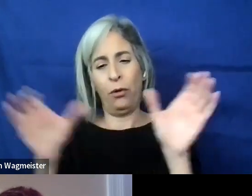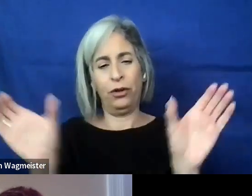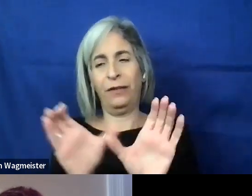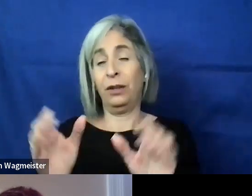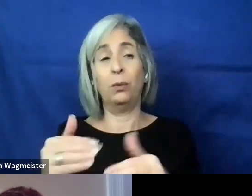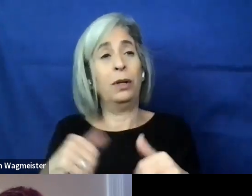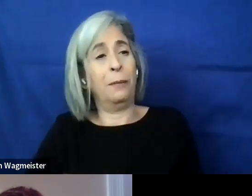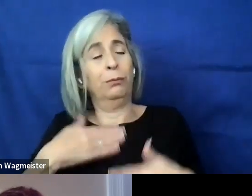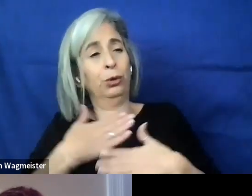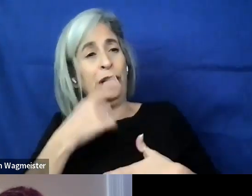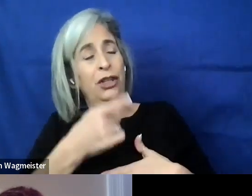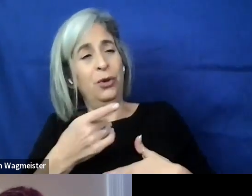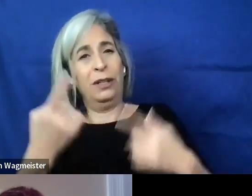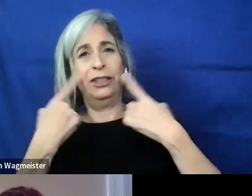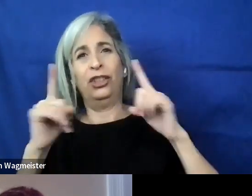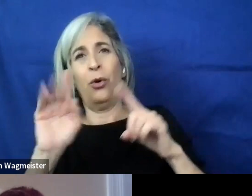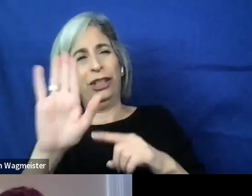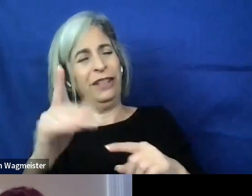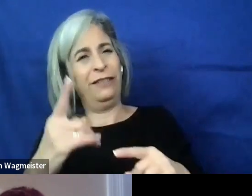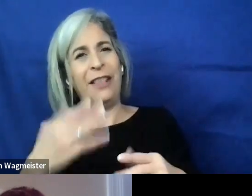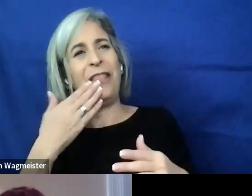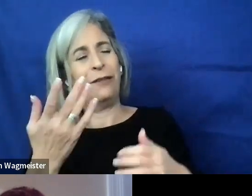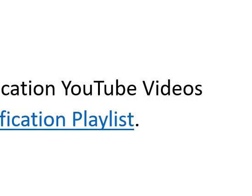and making time to join us today. Thank you so much.